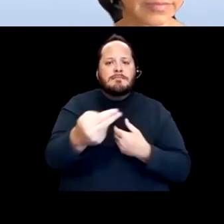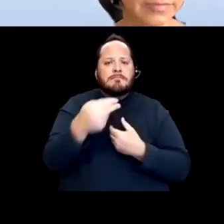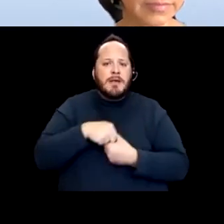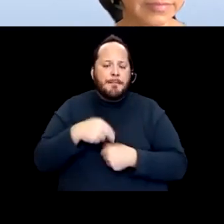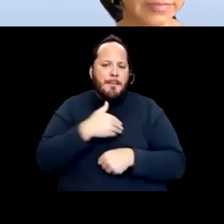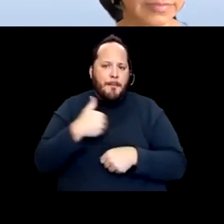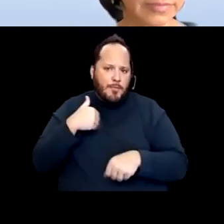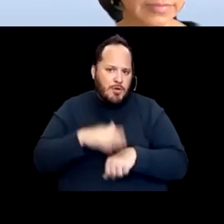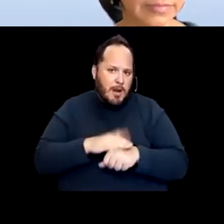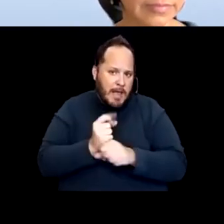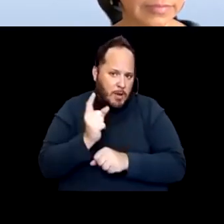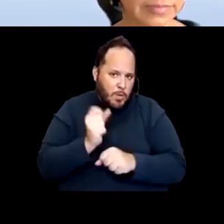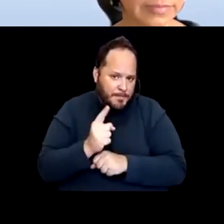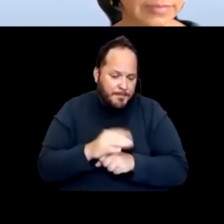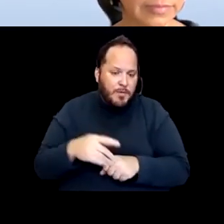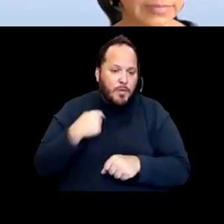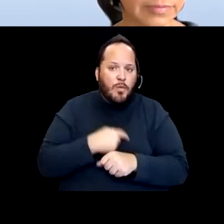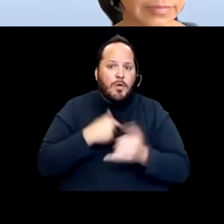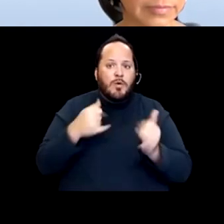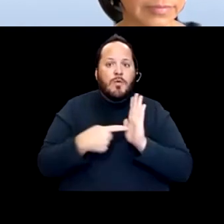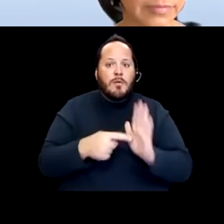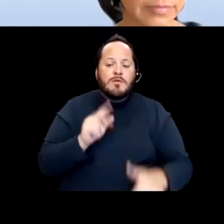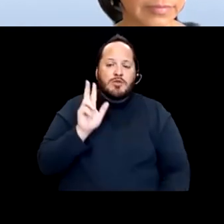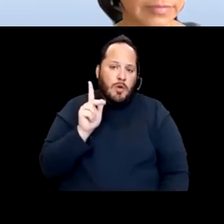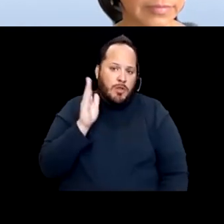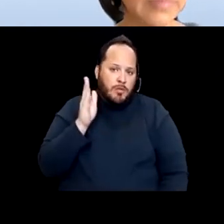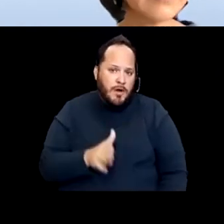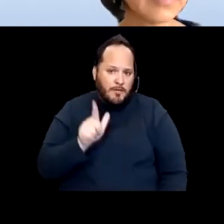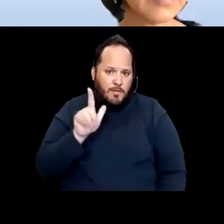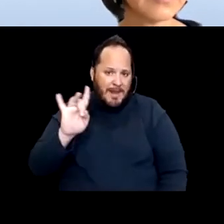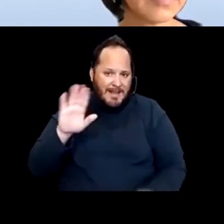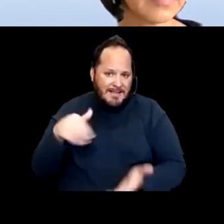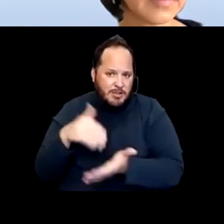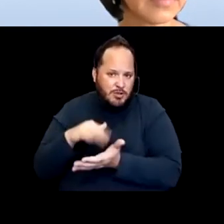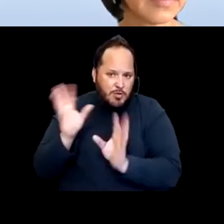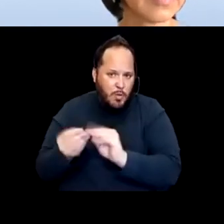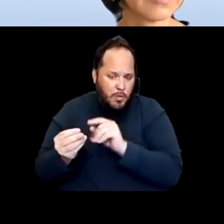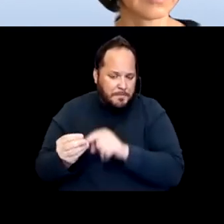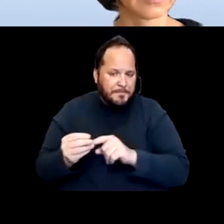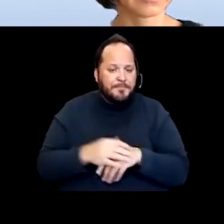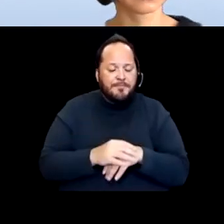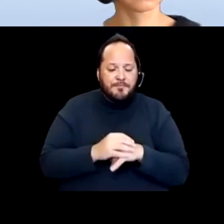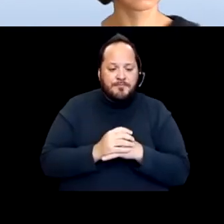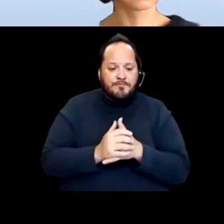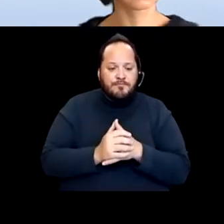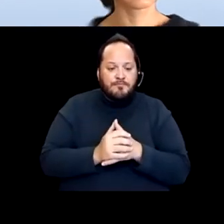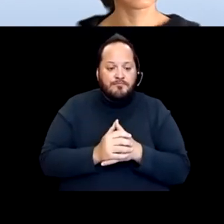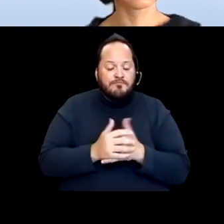And we currently represent 23 out of the 28 centers. And, you know, the voice that I bring to the CVAC and the voice that I bring